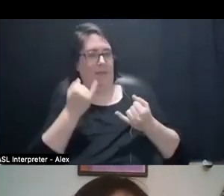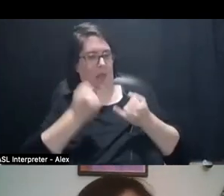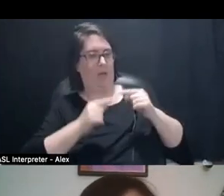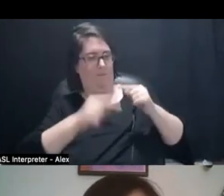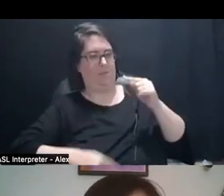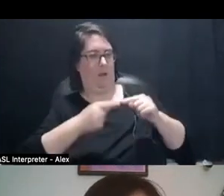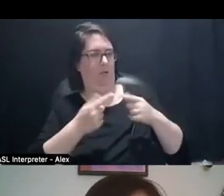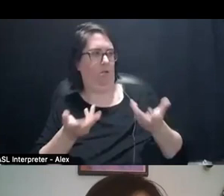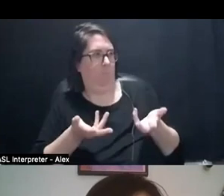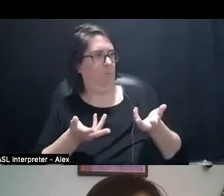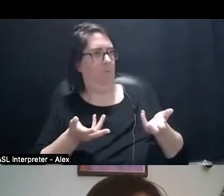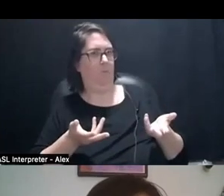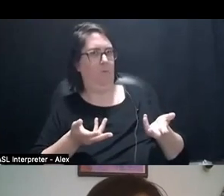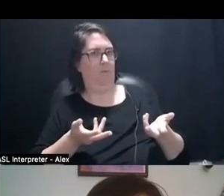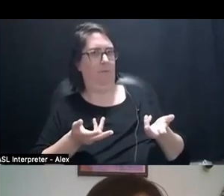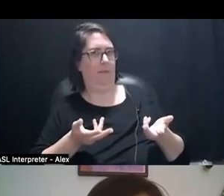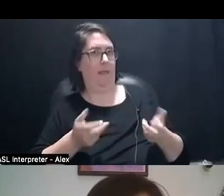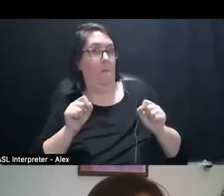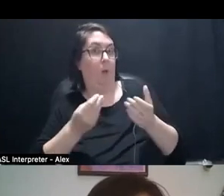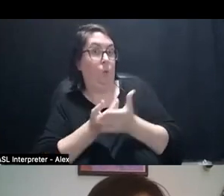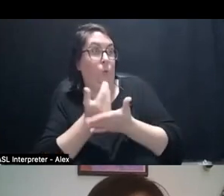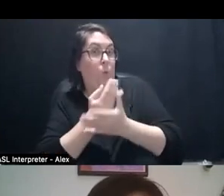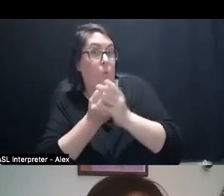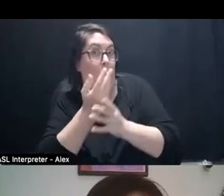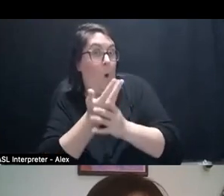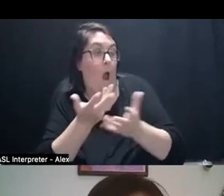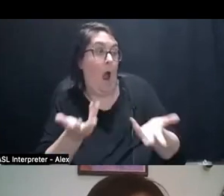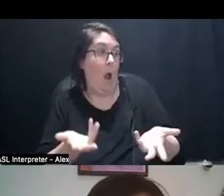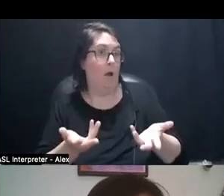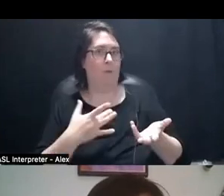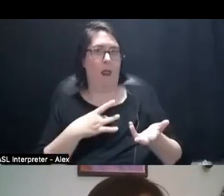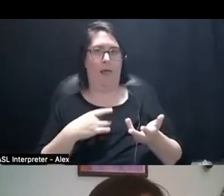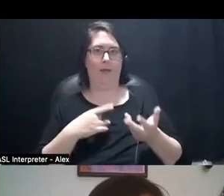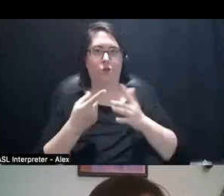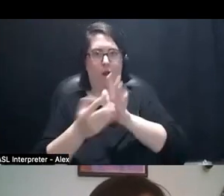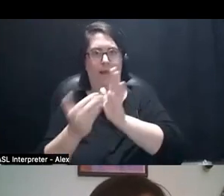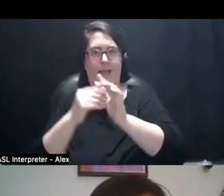but like the potential for new growth, right? And thinking about how we can decompose everything so it can start